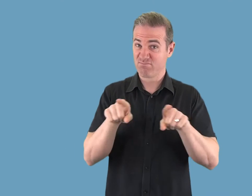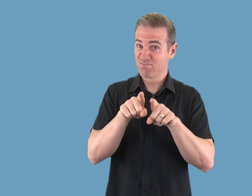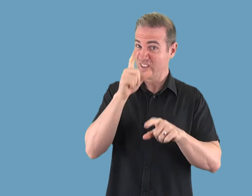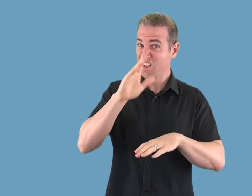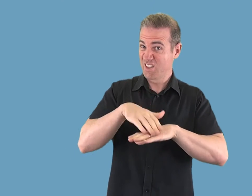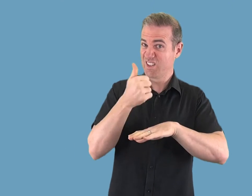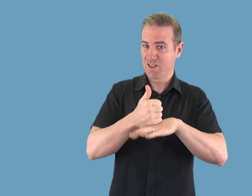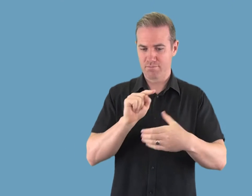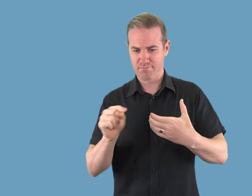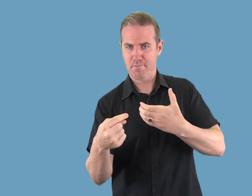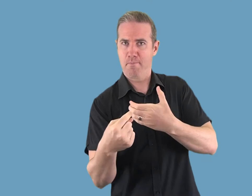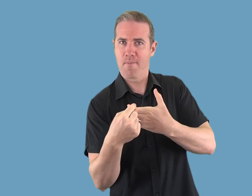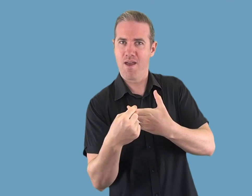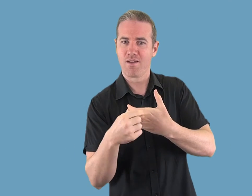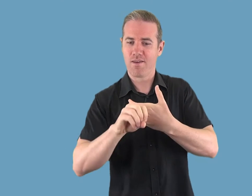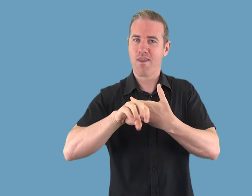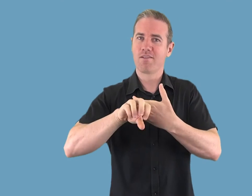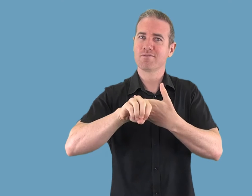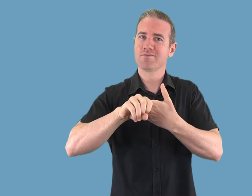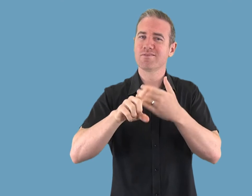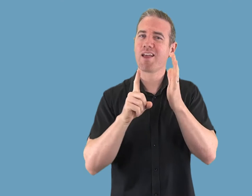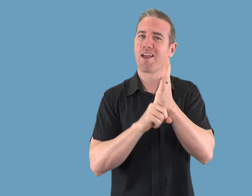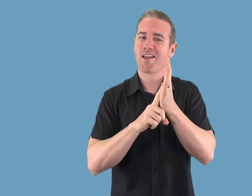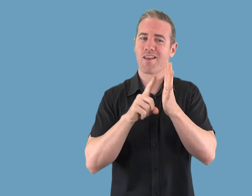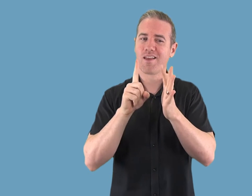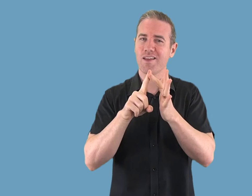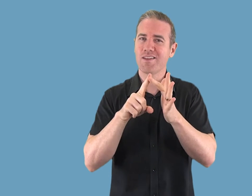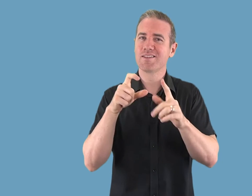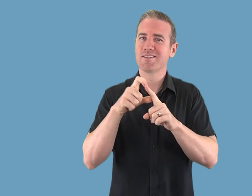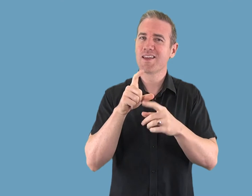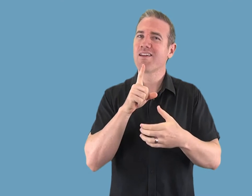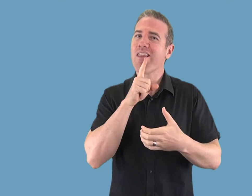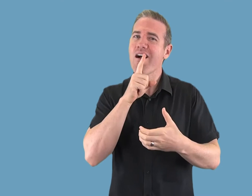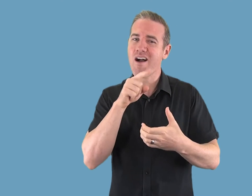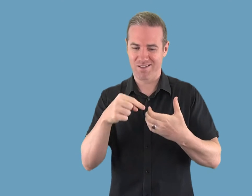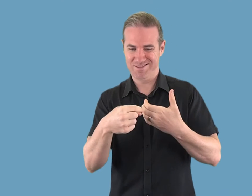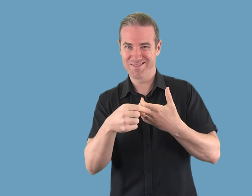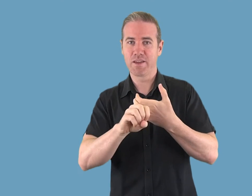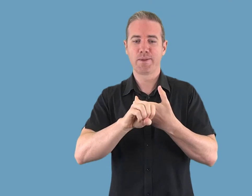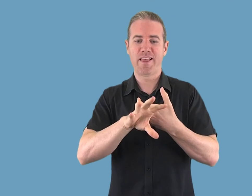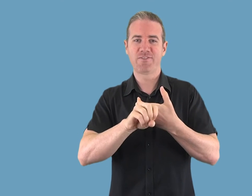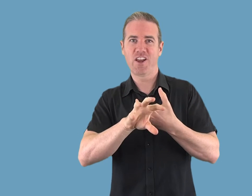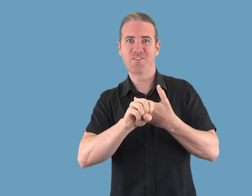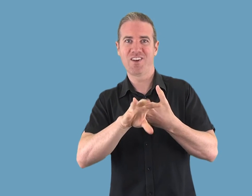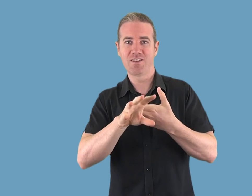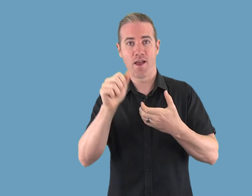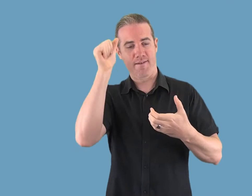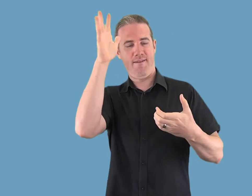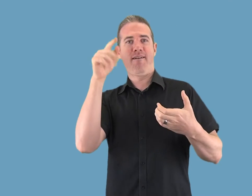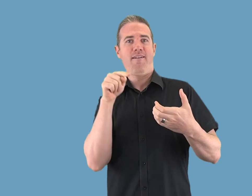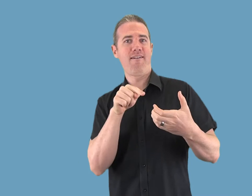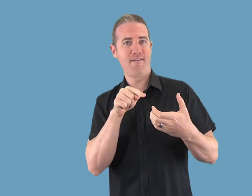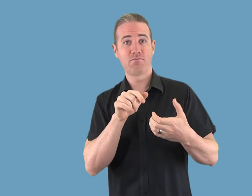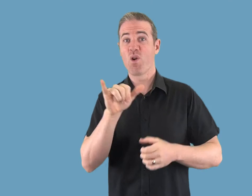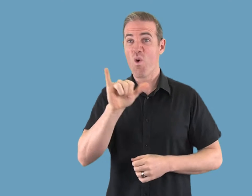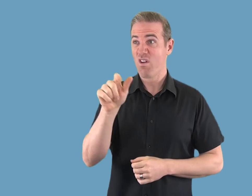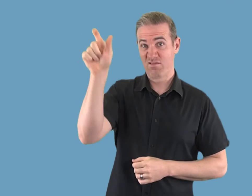You can set an LED light flash for incoming calls and